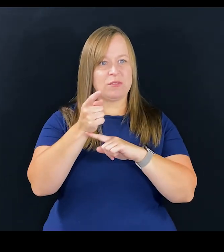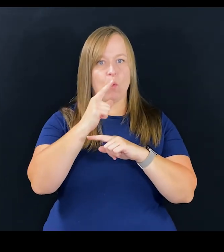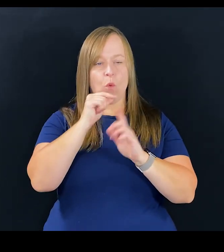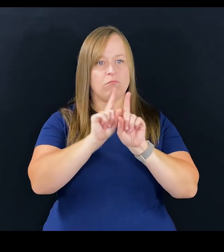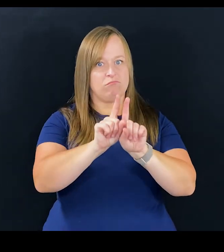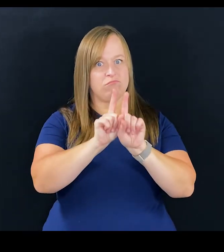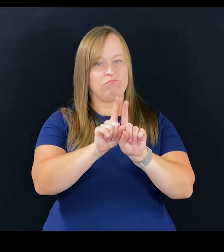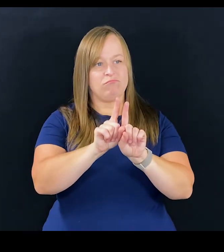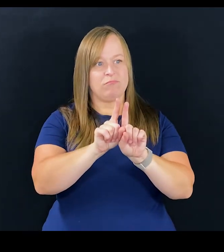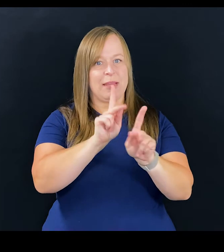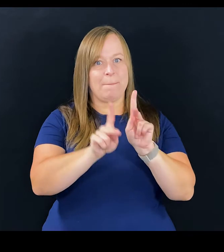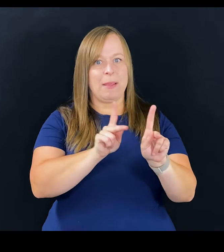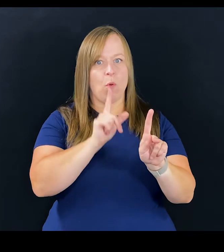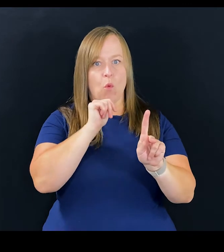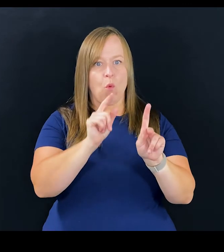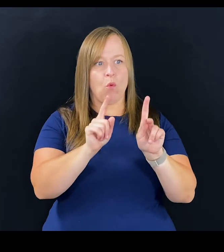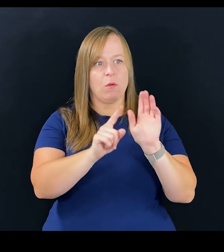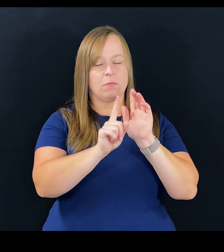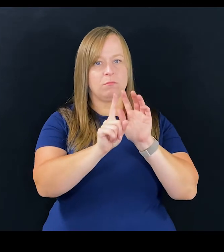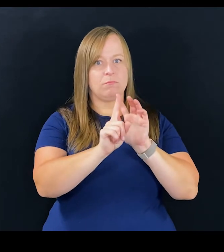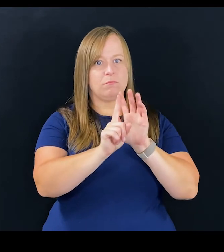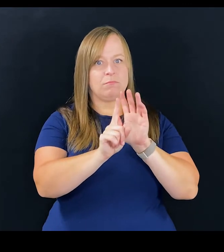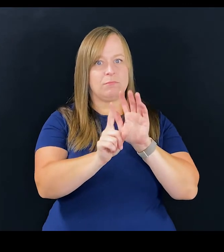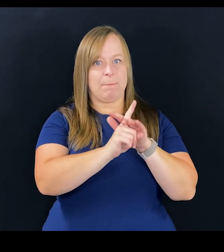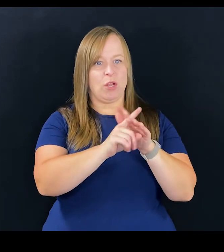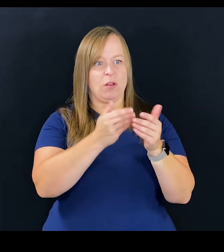who represent the people who appear before.